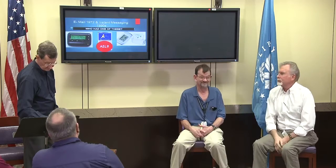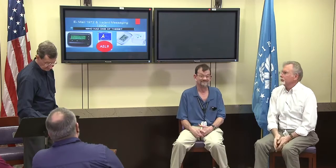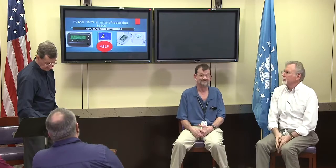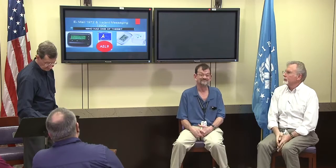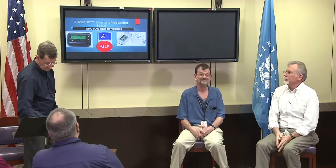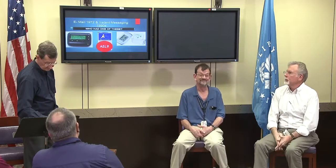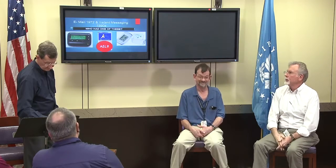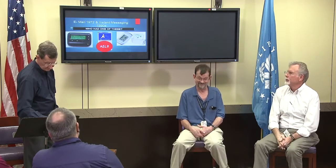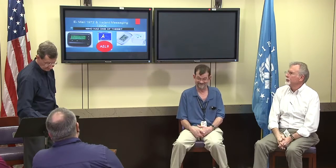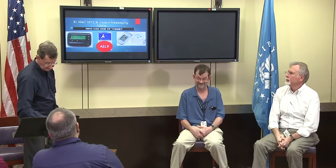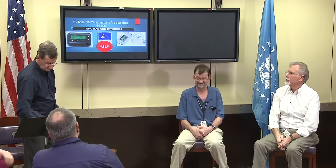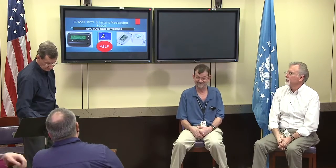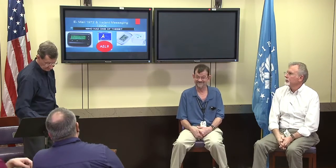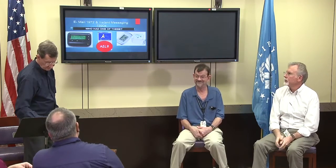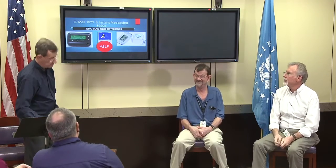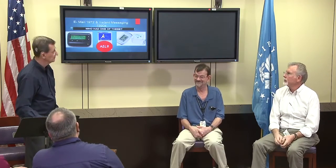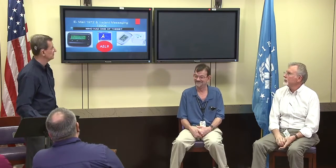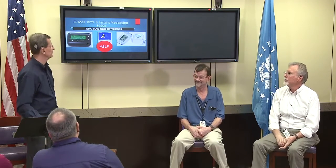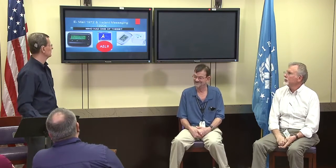of people really do miss AIM.